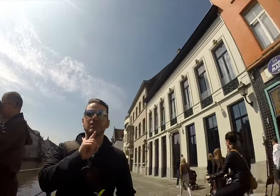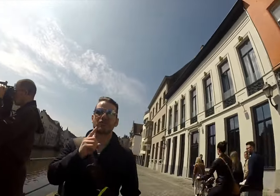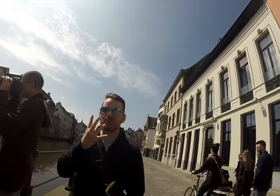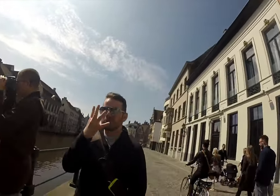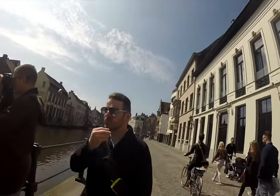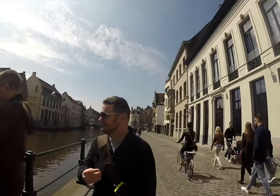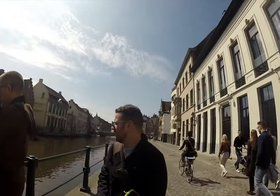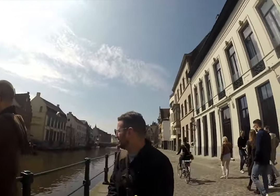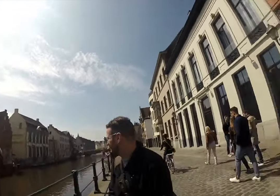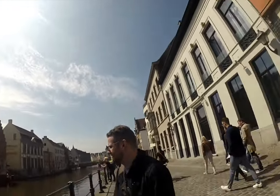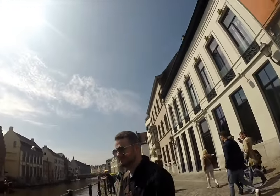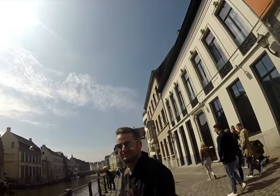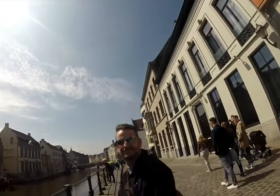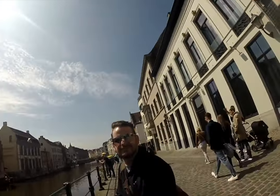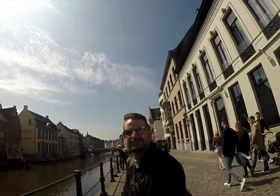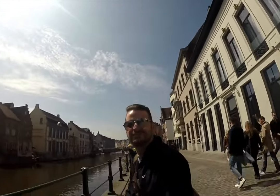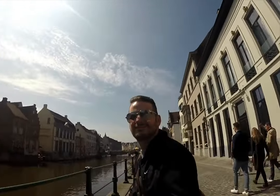It's really beautiful.